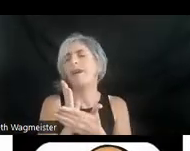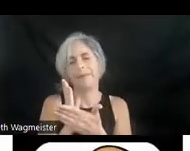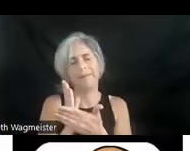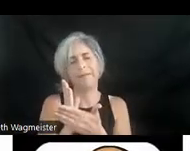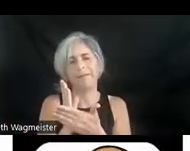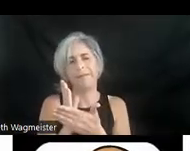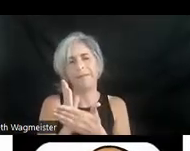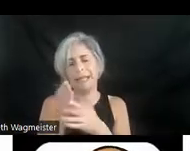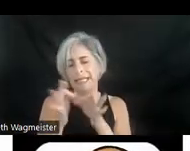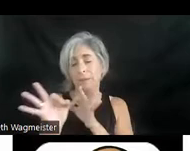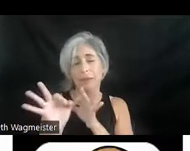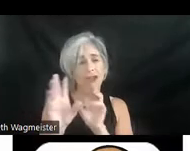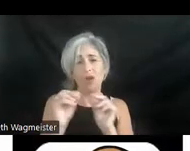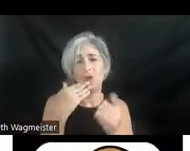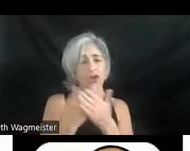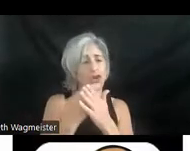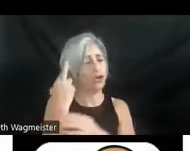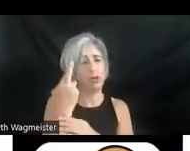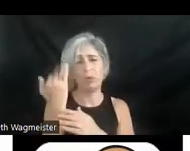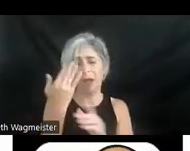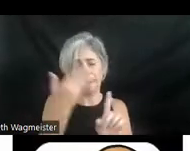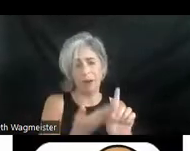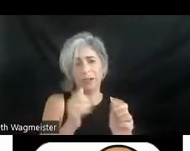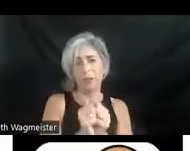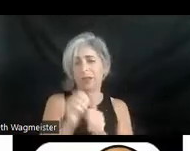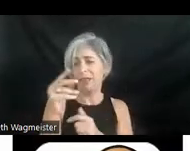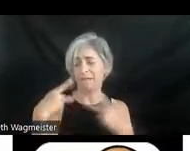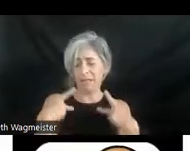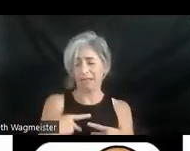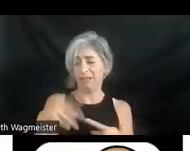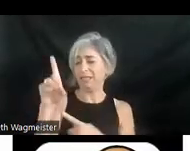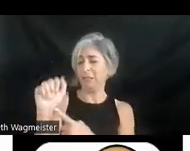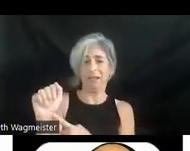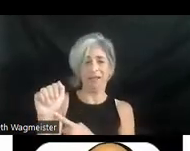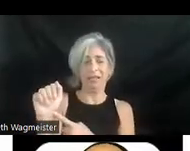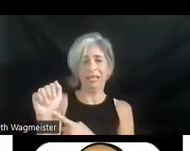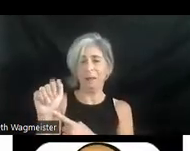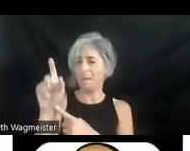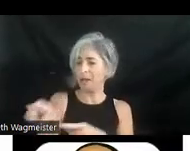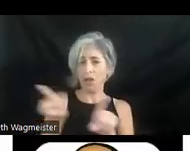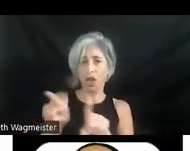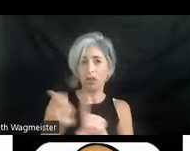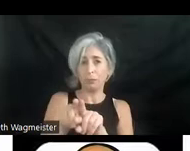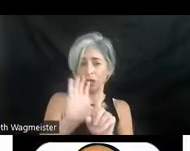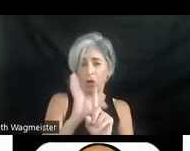is no good reason why a person with a physical disability must also be culturally disadvantaged.